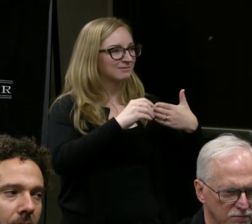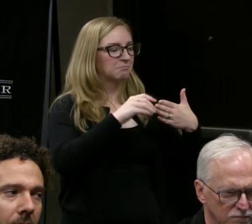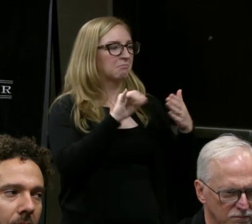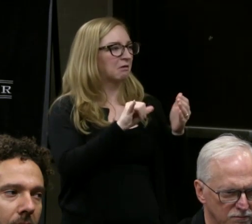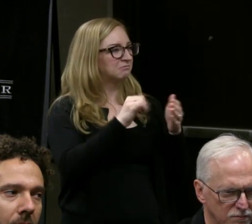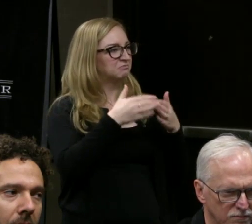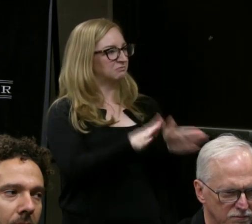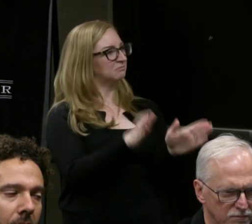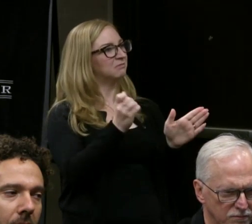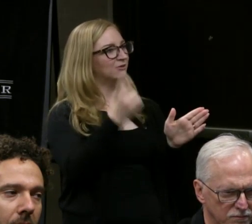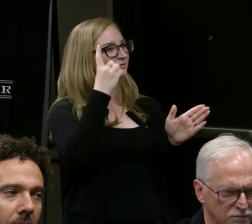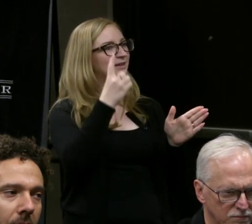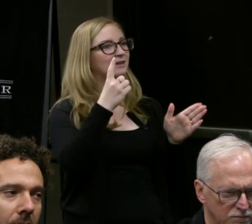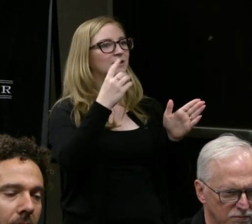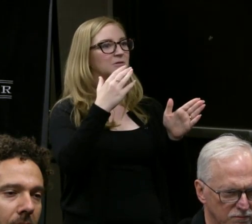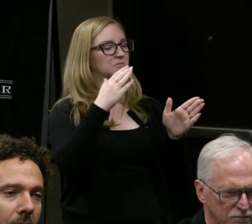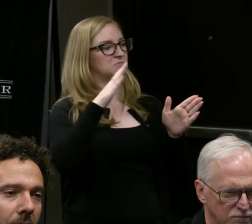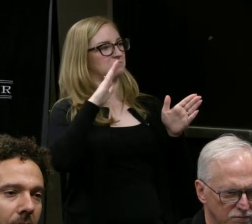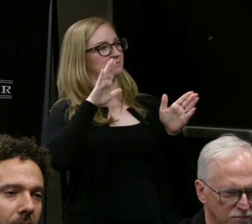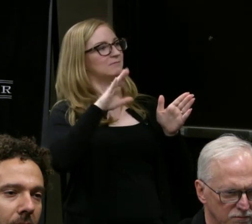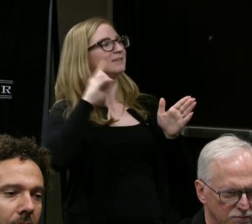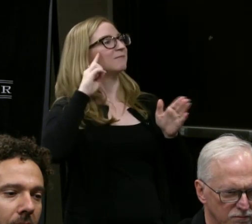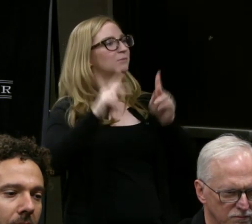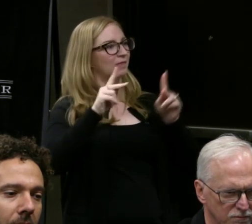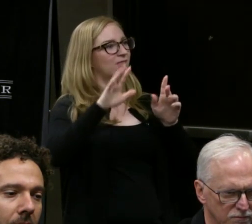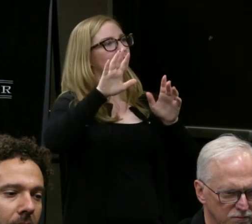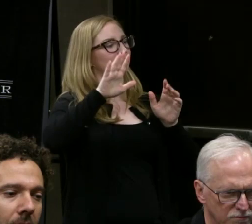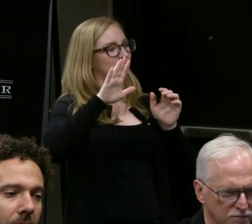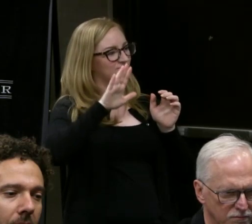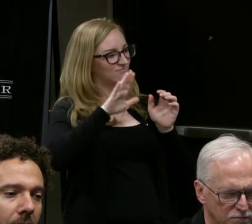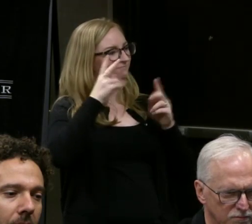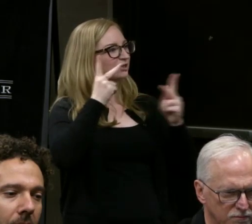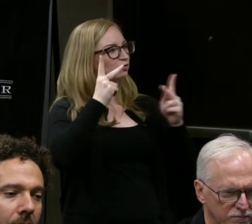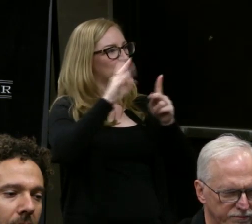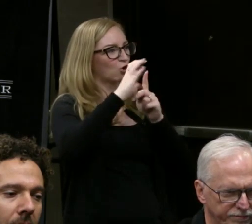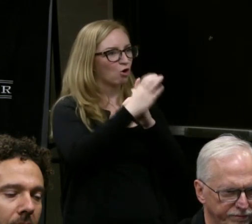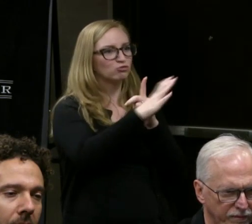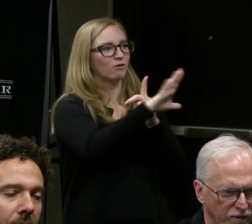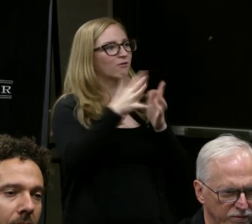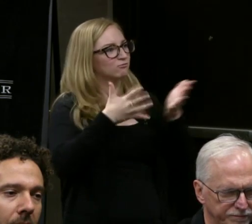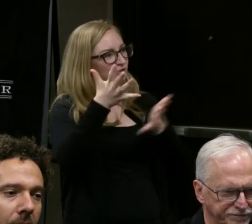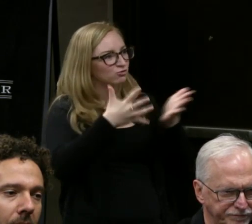what a visual gestural communication and language culture means.